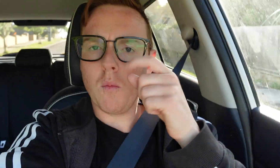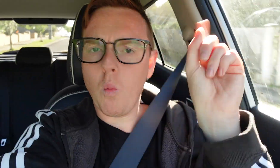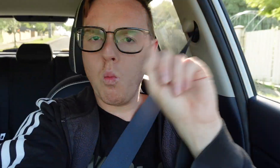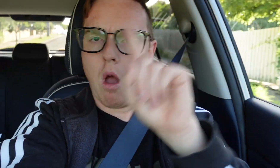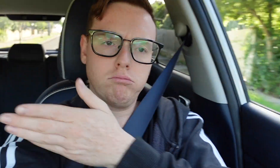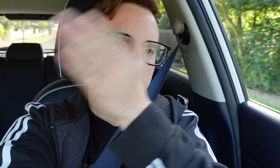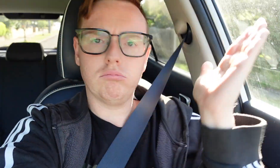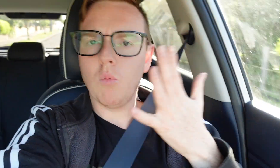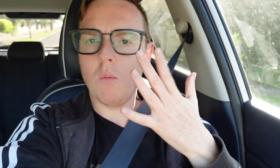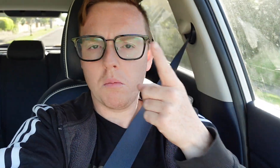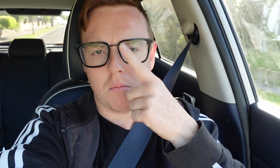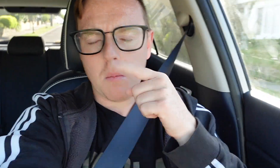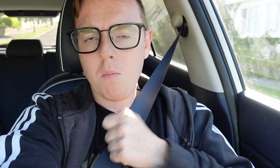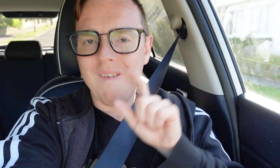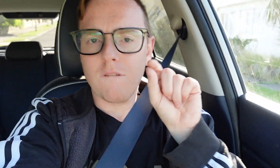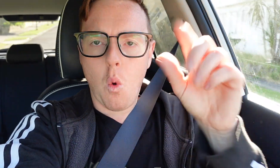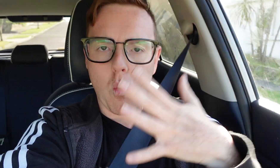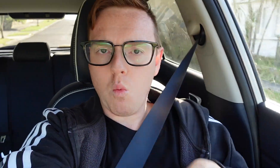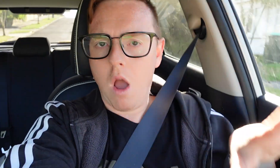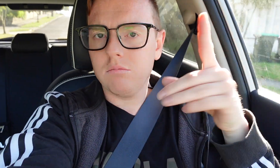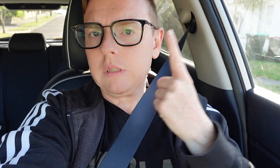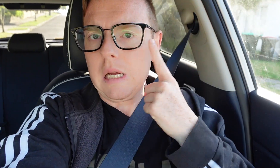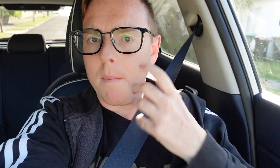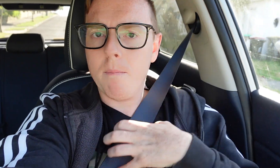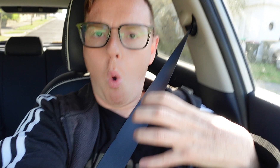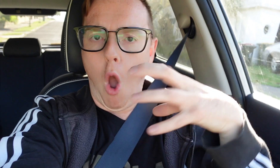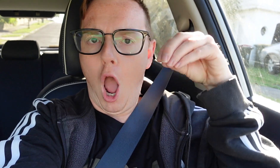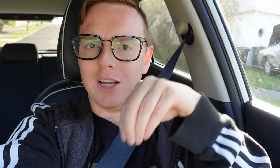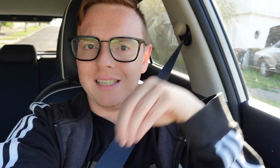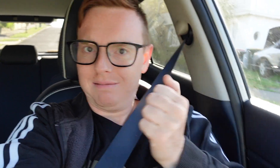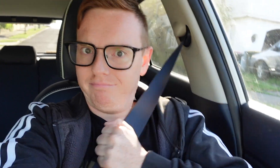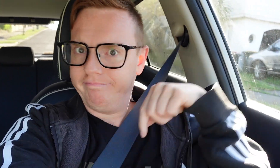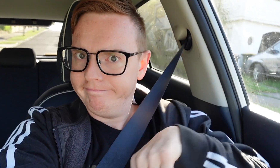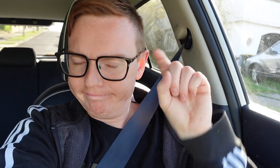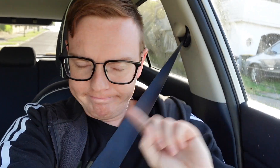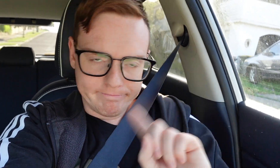to see what my followers want to see more of my content.